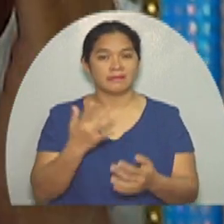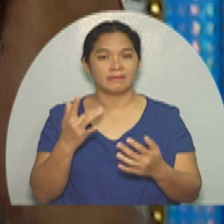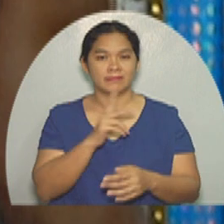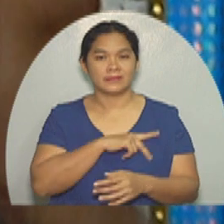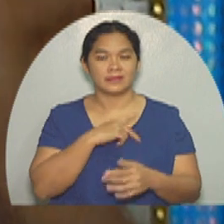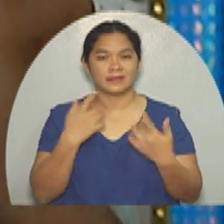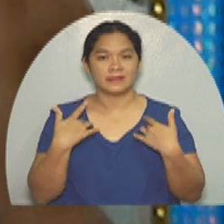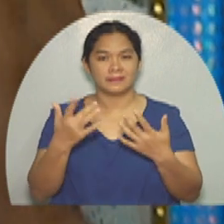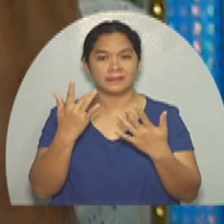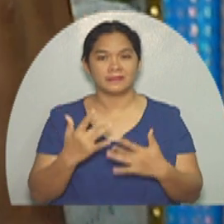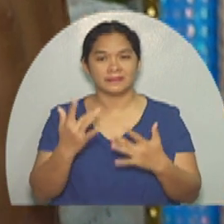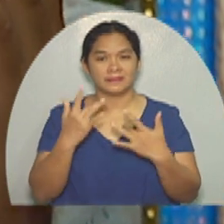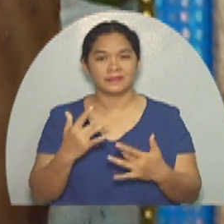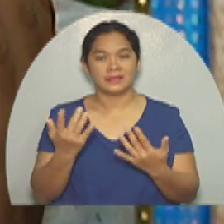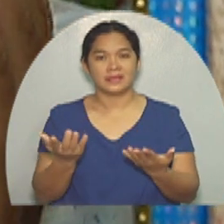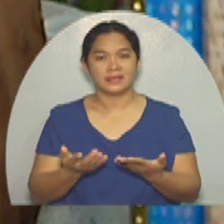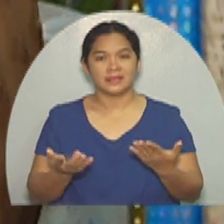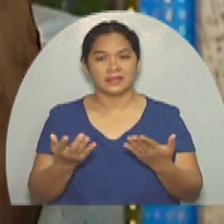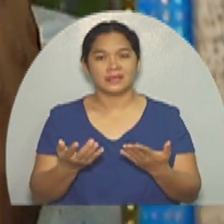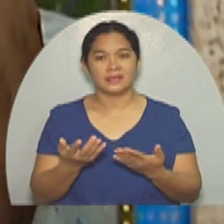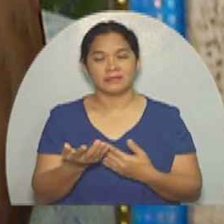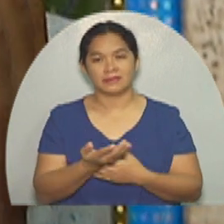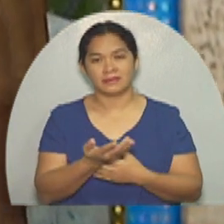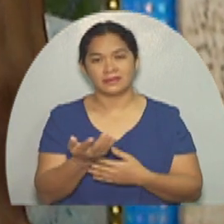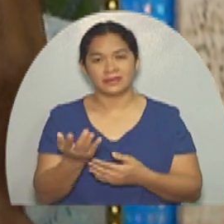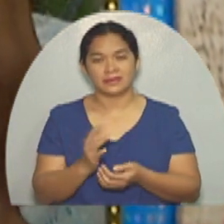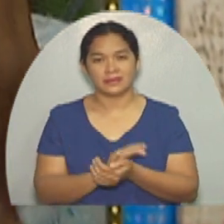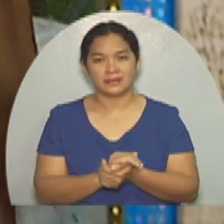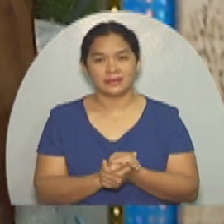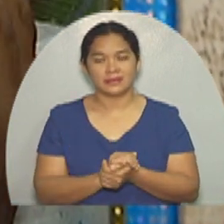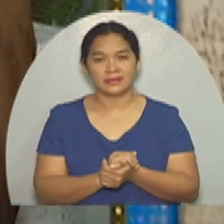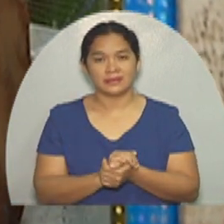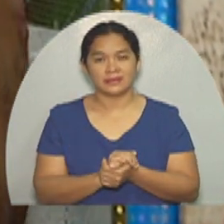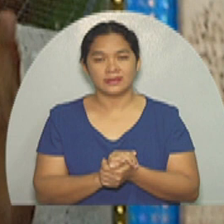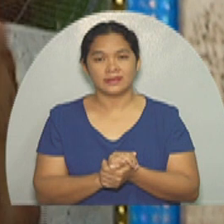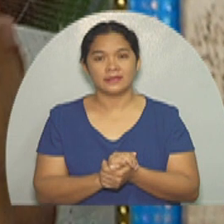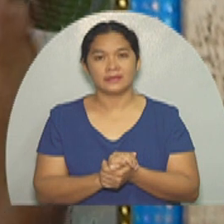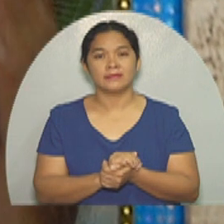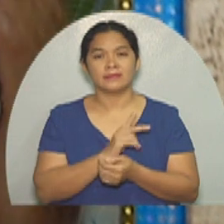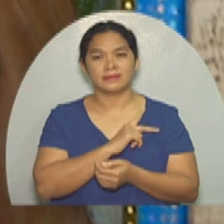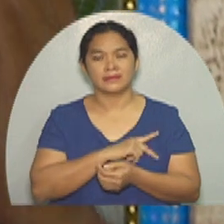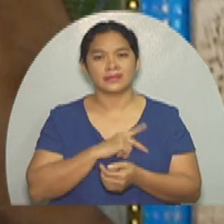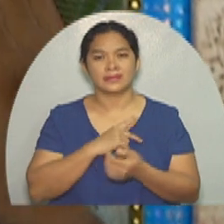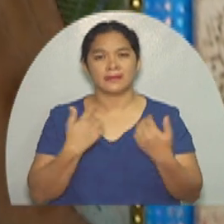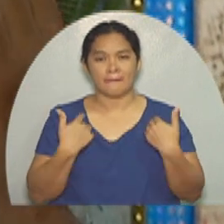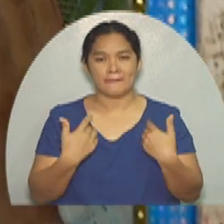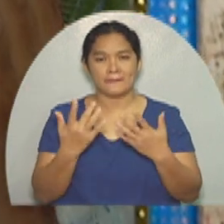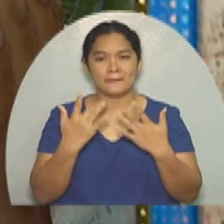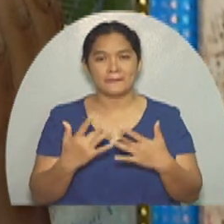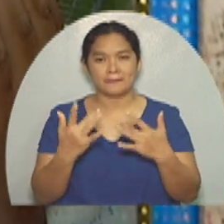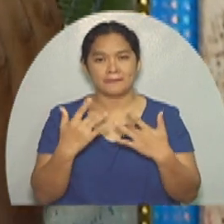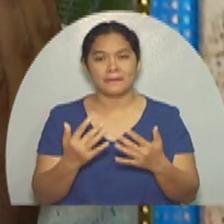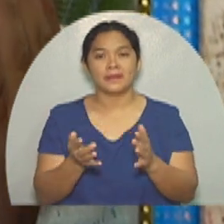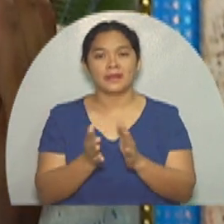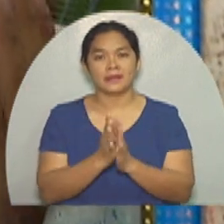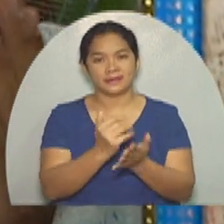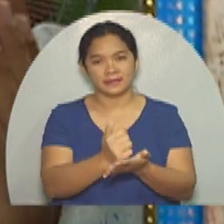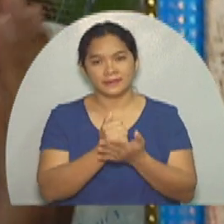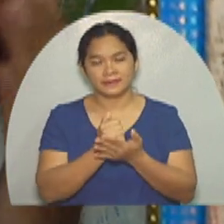I need surgery, please have pity and help me.